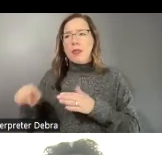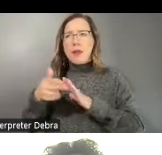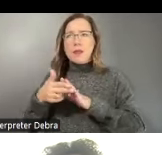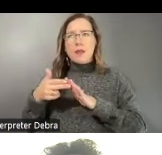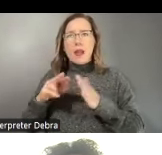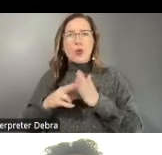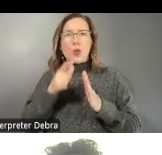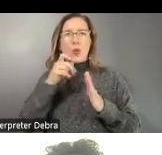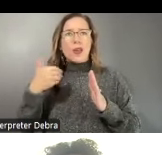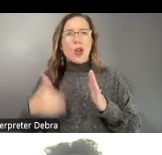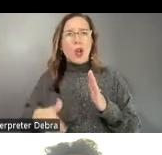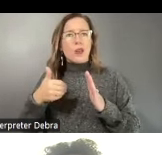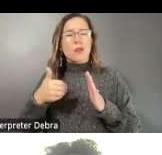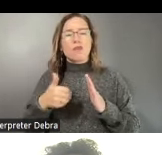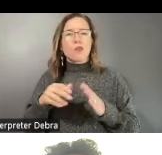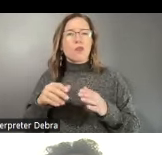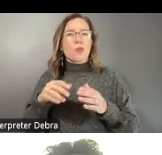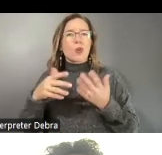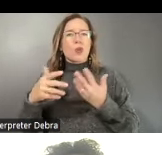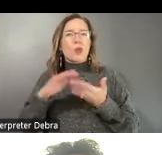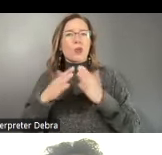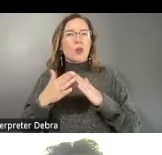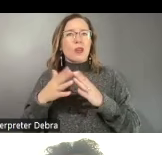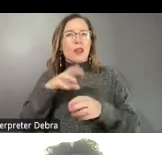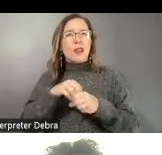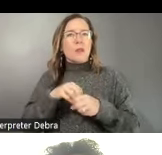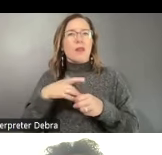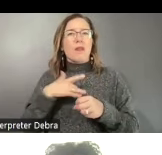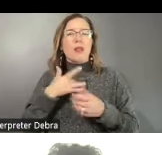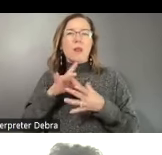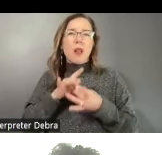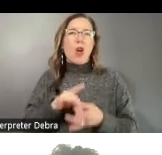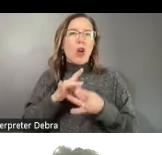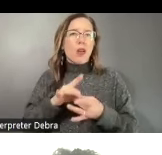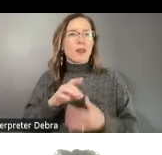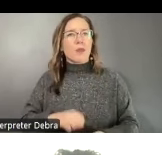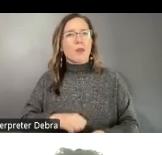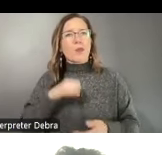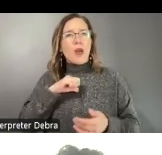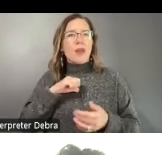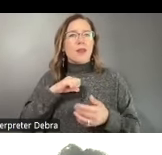foster community engagement, instill a sense of belonging, and pride creates spaces for dialogue